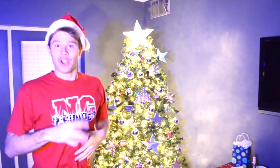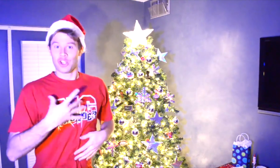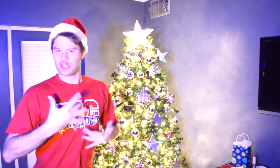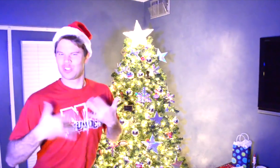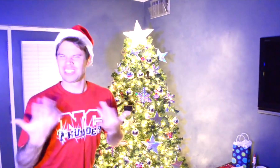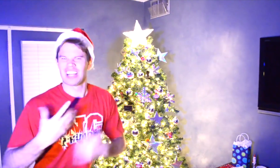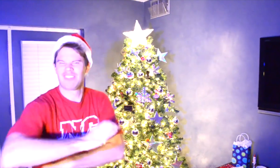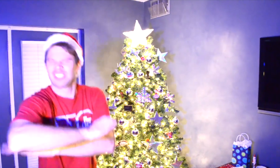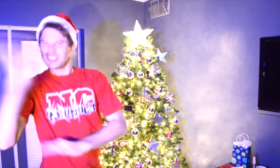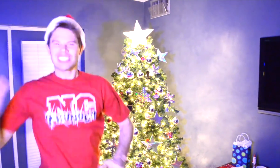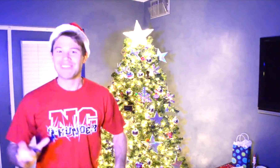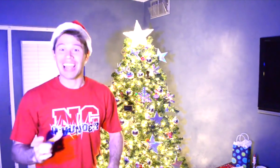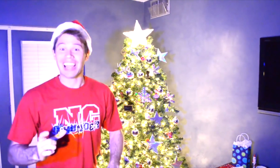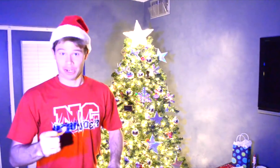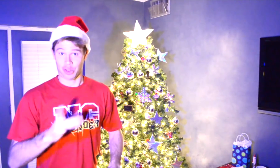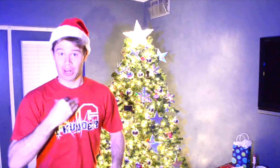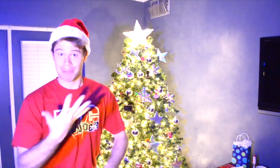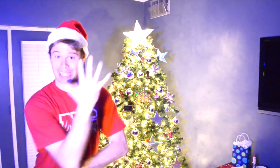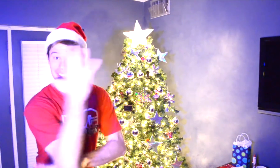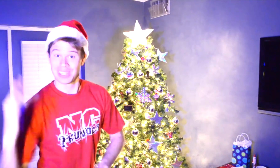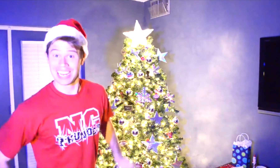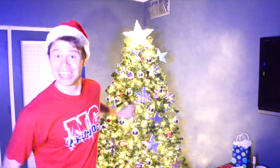Merry Christmas! Like my tree?